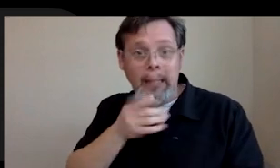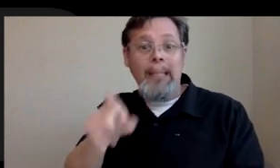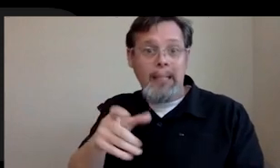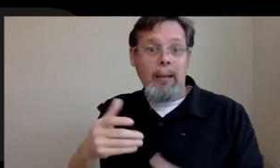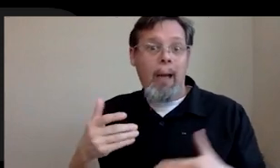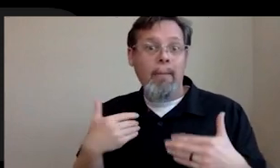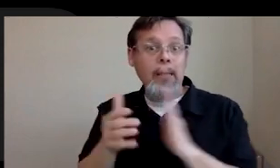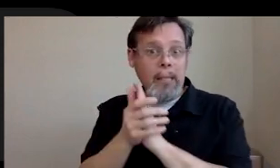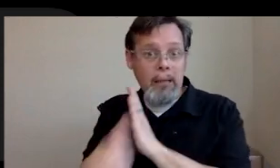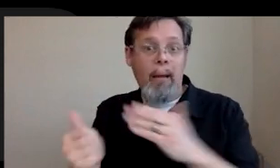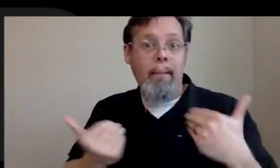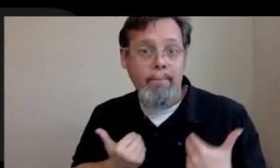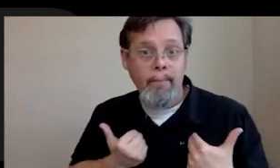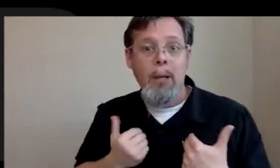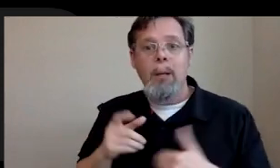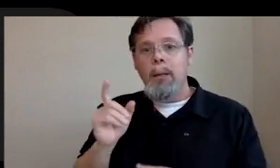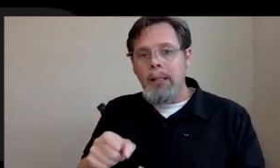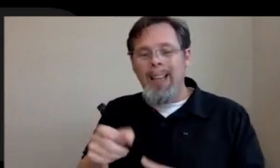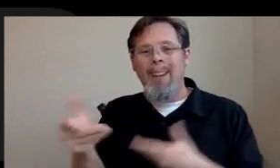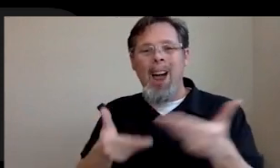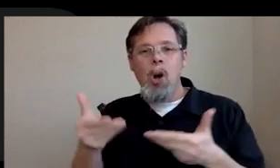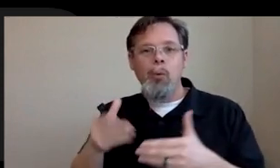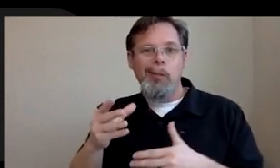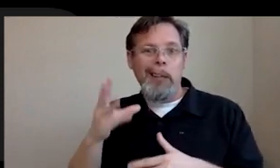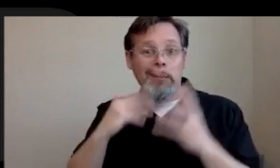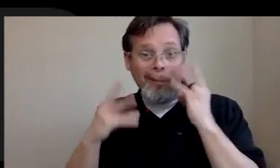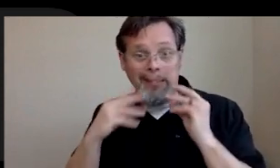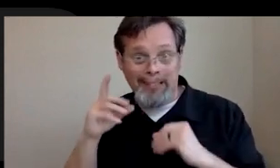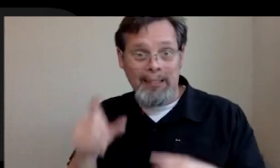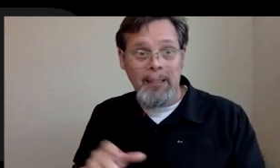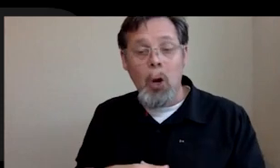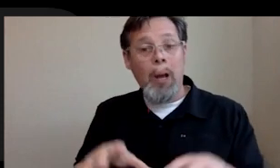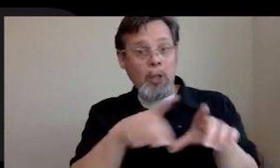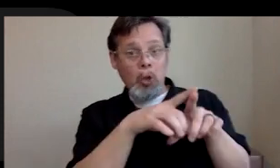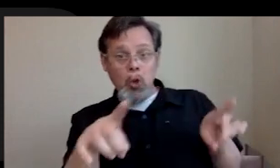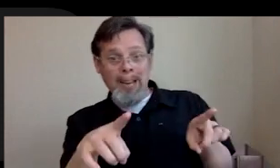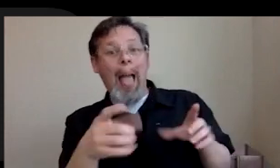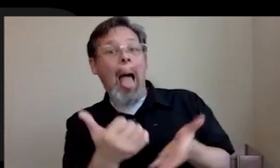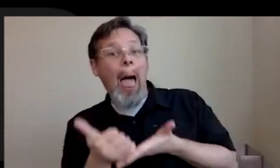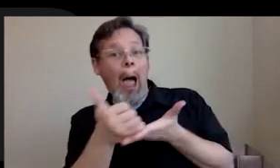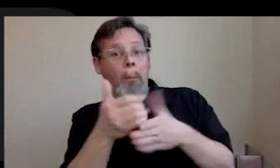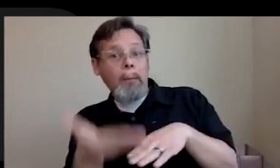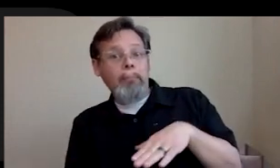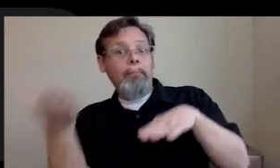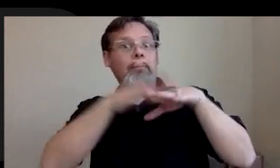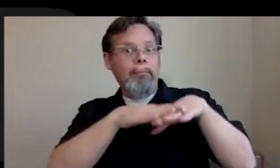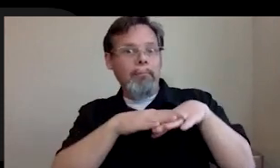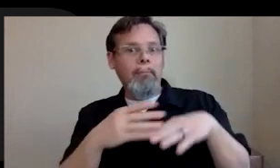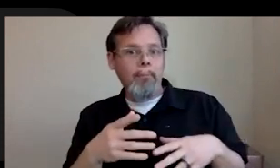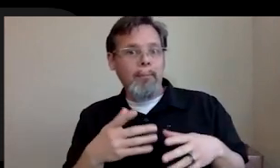to have hireable experiences. And so a degree helps you get those things faster than if you did